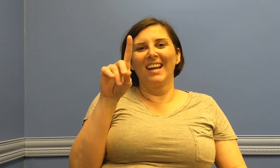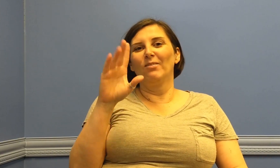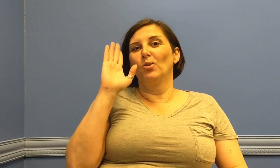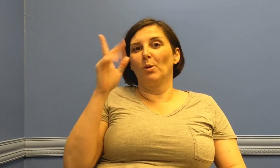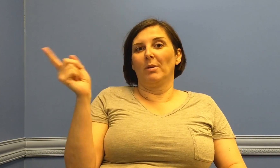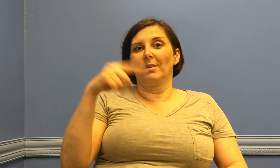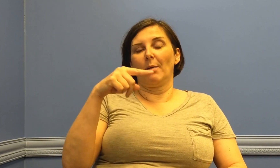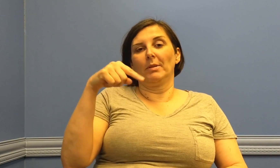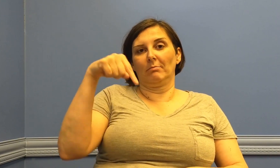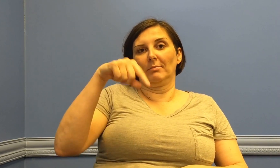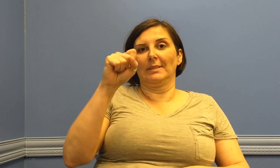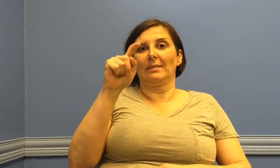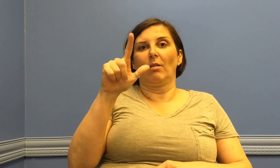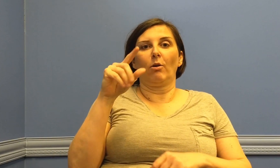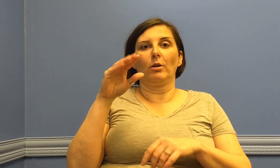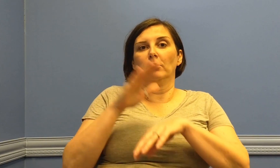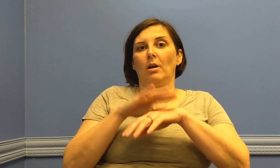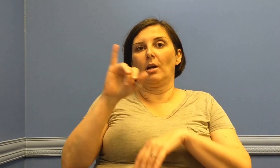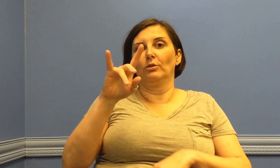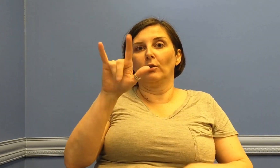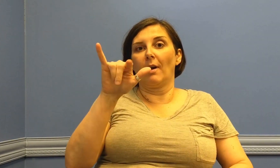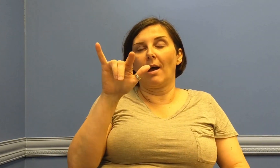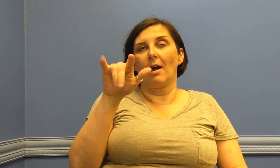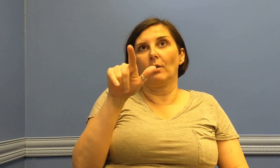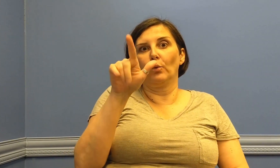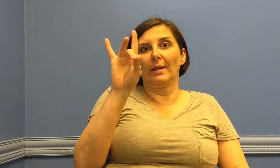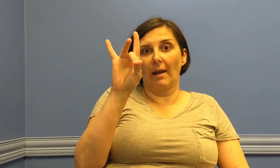David will be coming to St. Louis on July 28th,